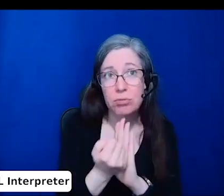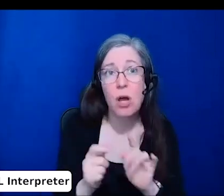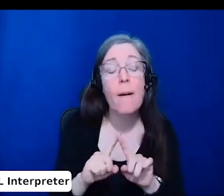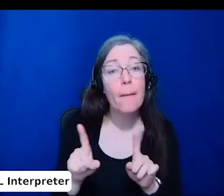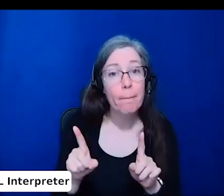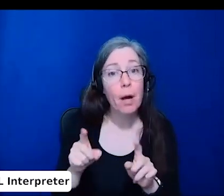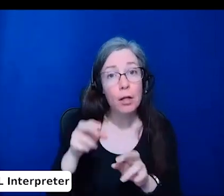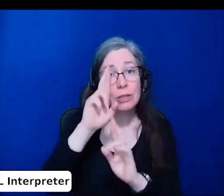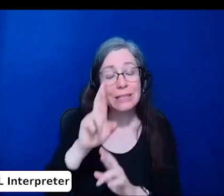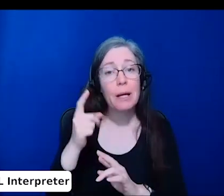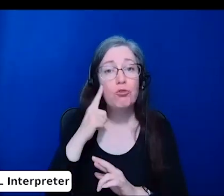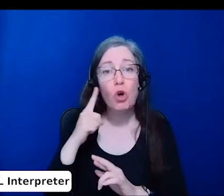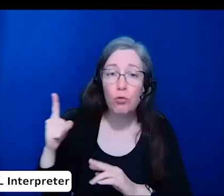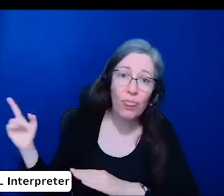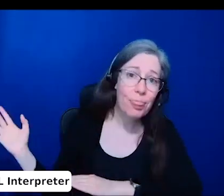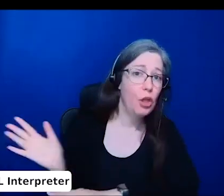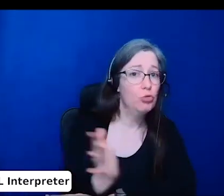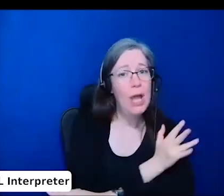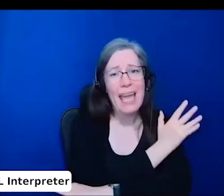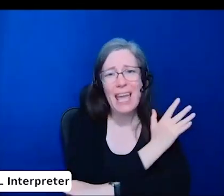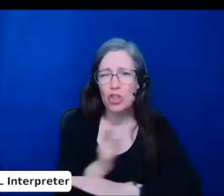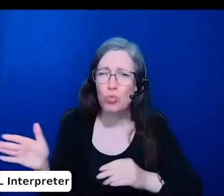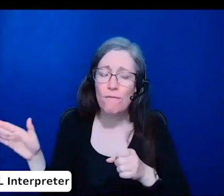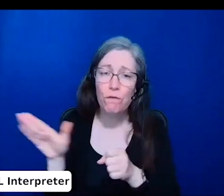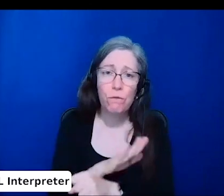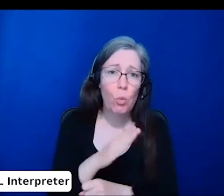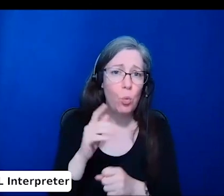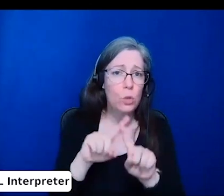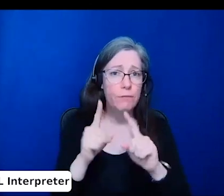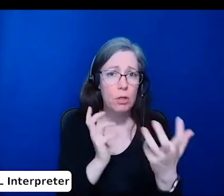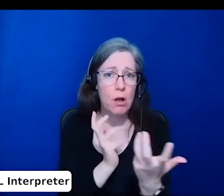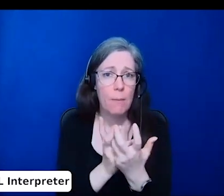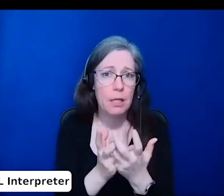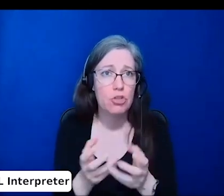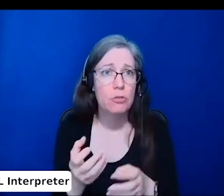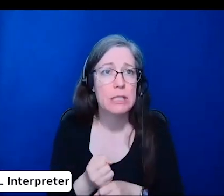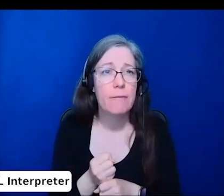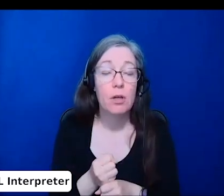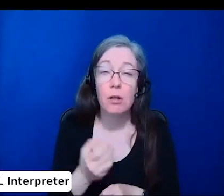Related to this, we want to assure that requesting accommodations will not adversely affect